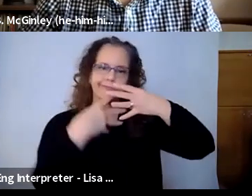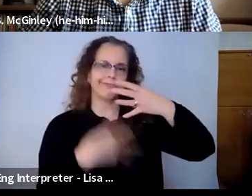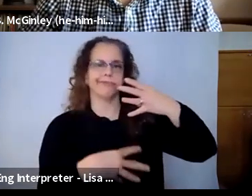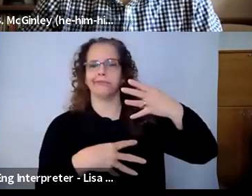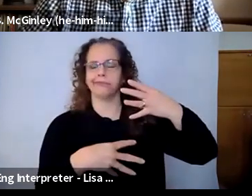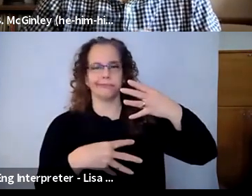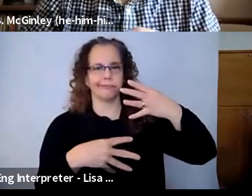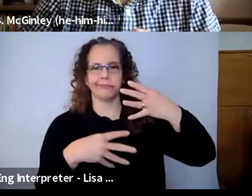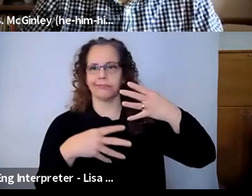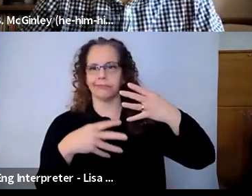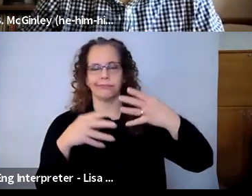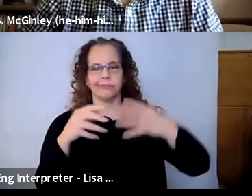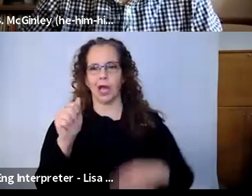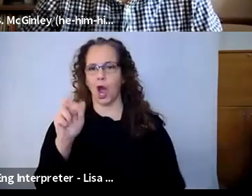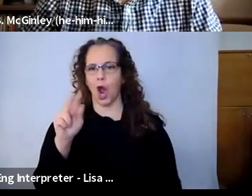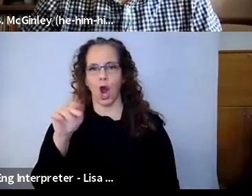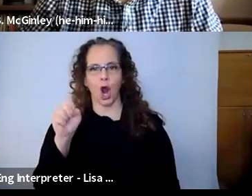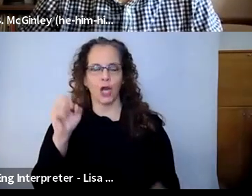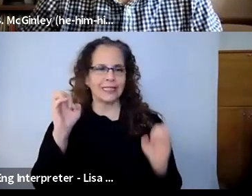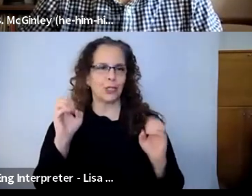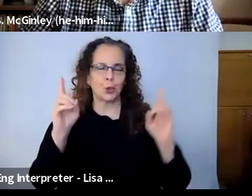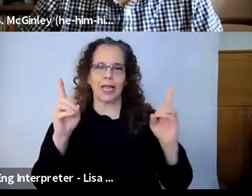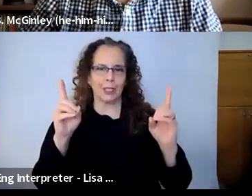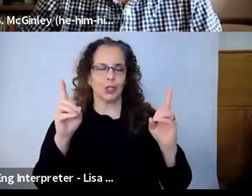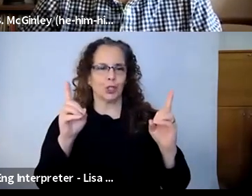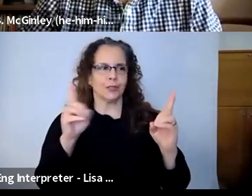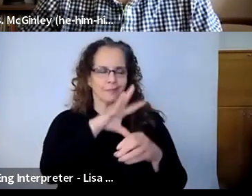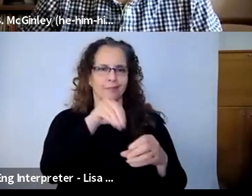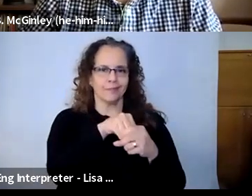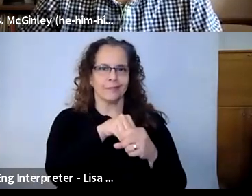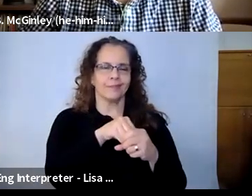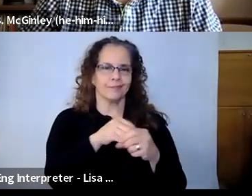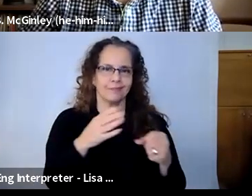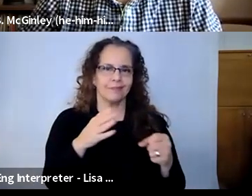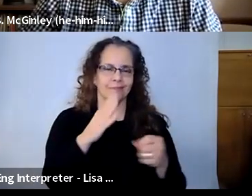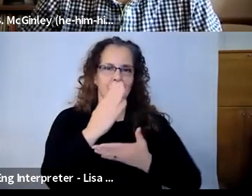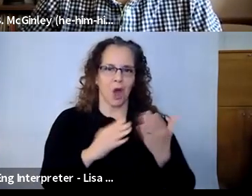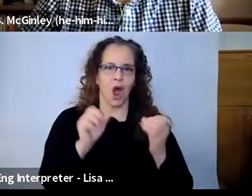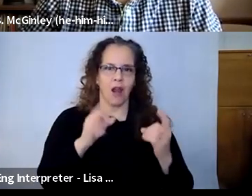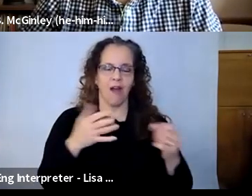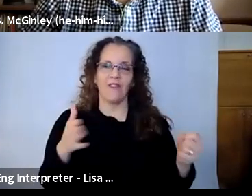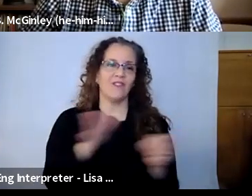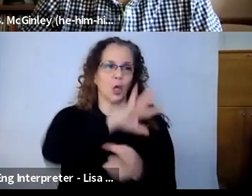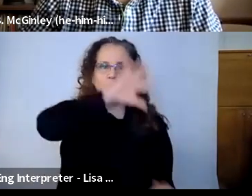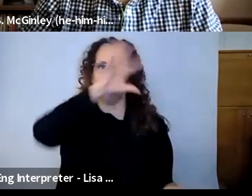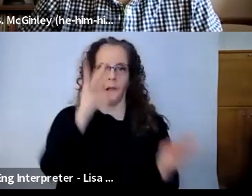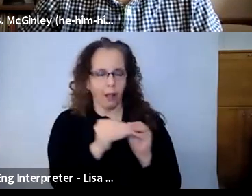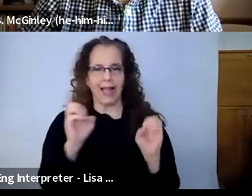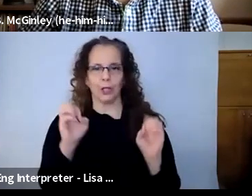well-rounded education and a complete education, but, for the time we're in, one of the things that we discovered immediately